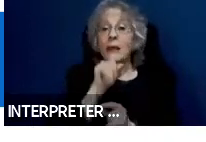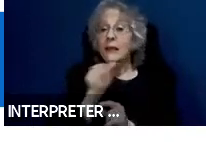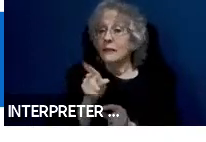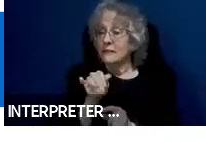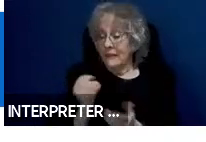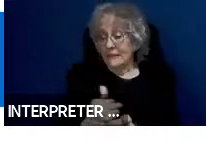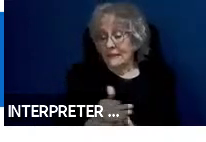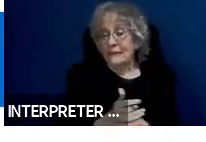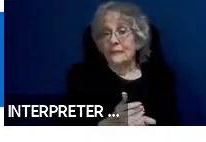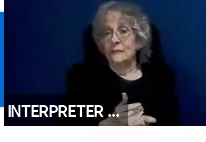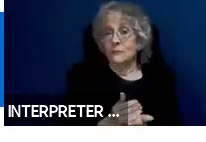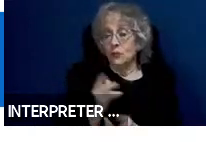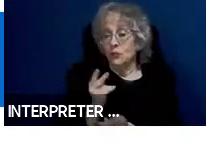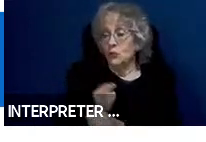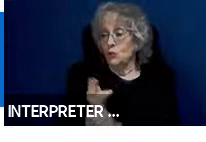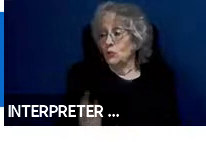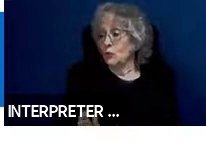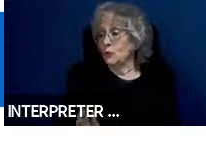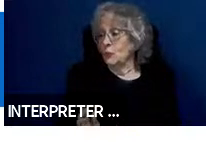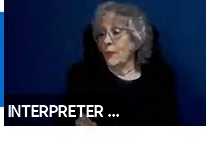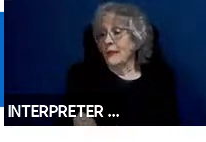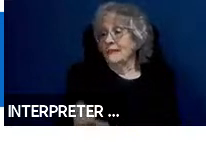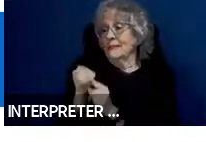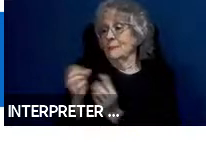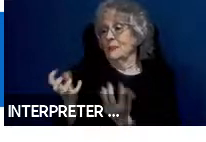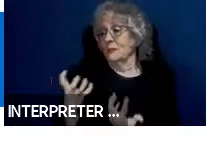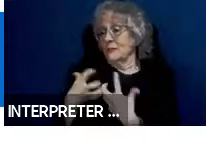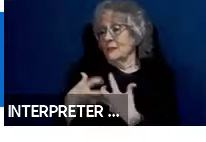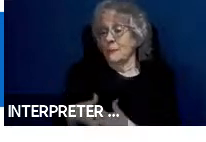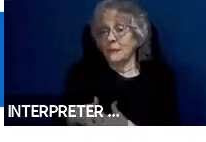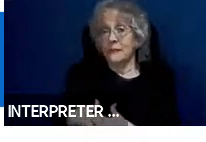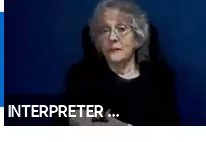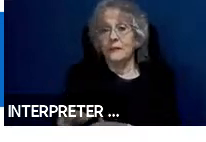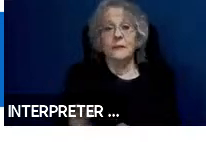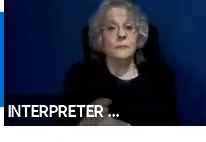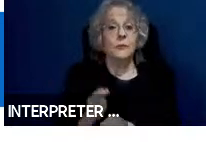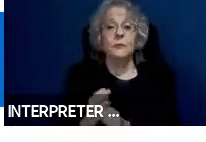accommodations can be used in many ways to the detriment of the traveler. They can be used to